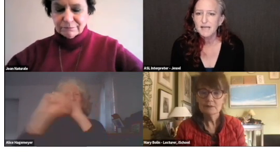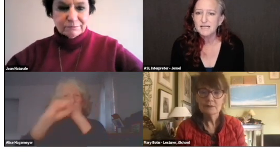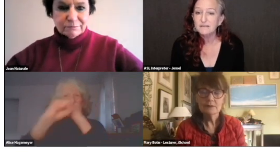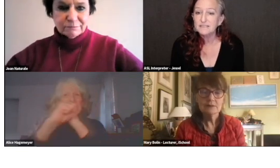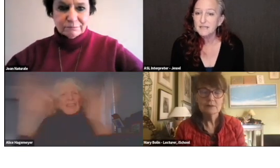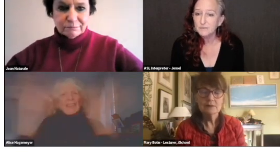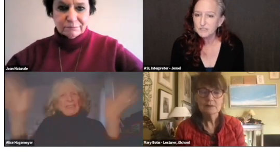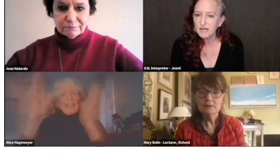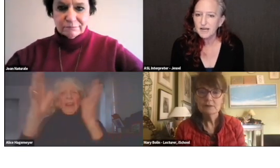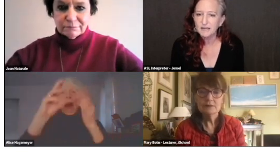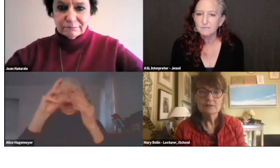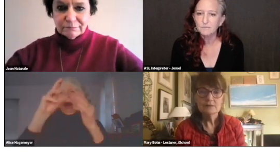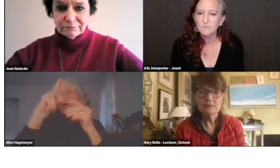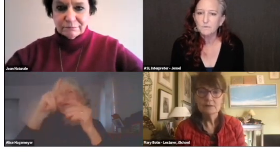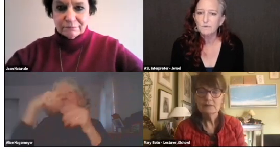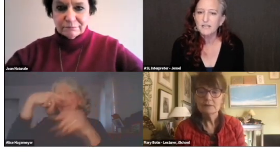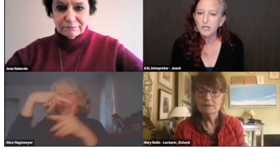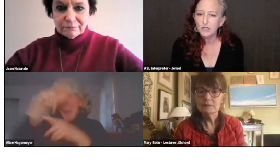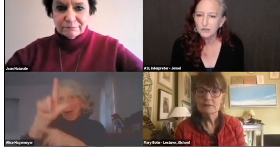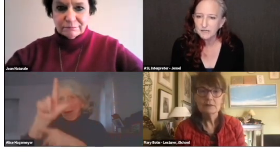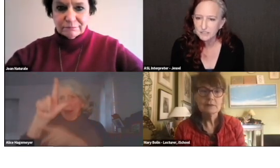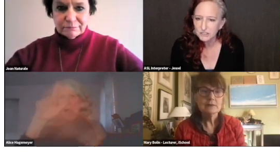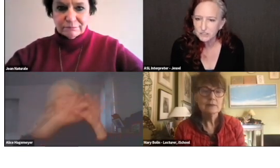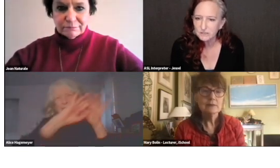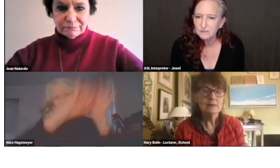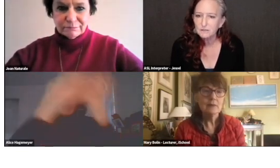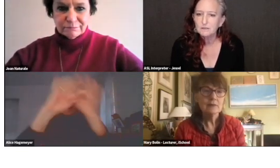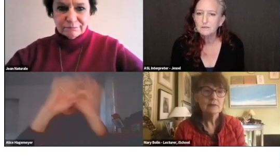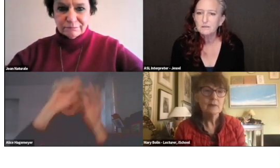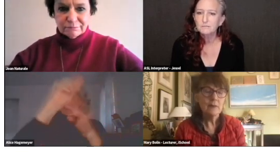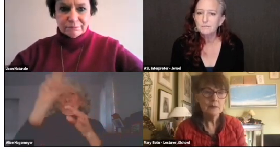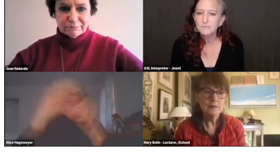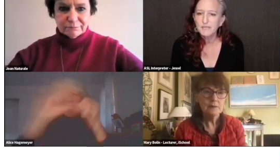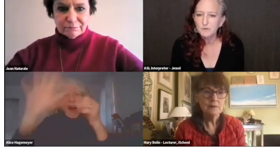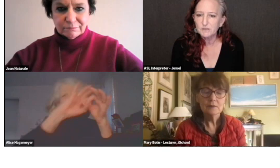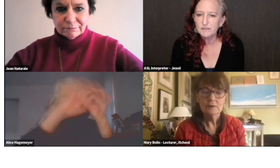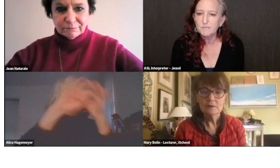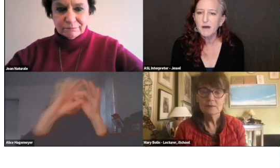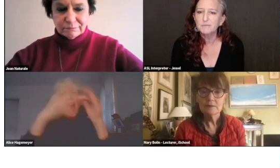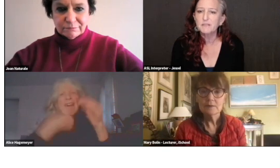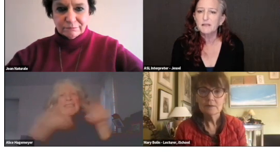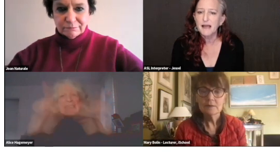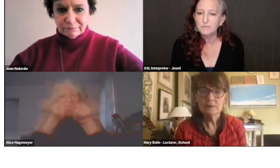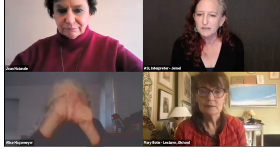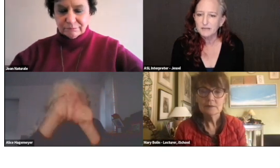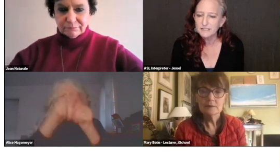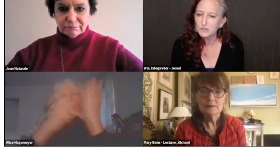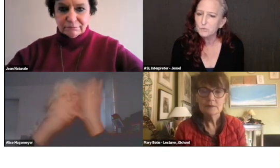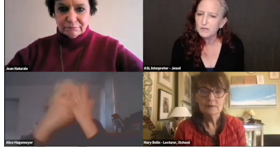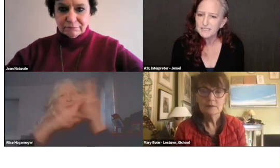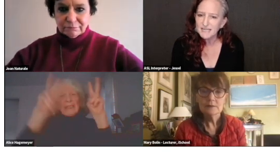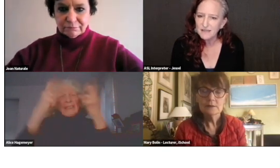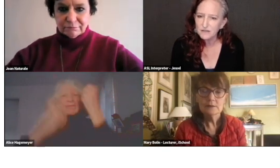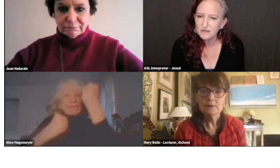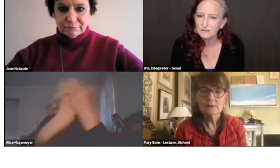And in the summertime, we encourage people in the public libraries to work together.